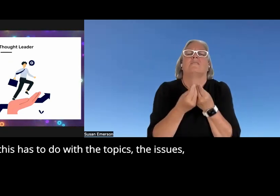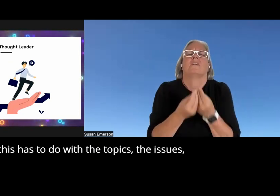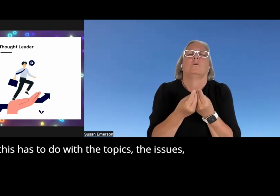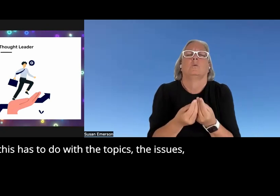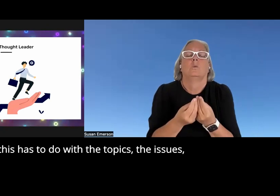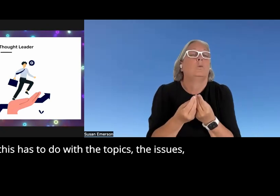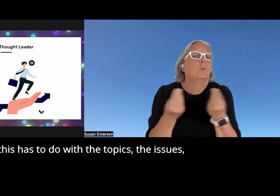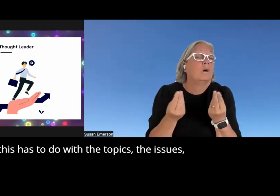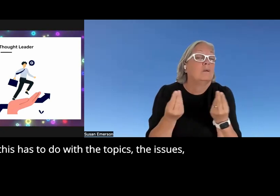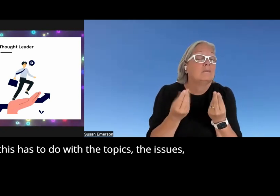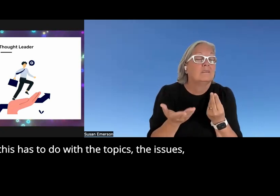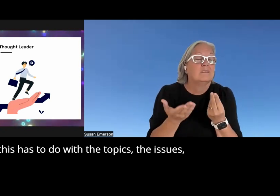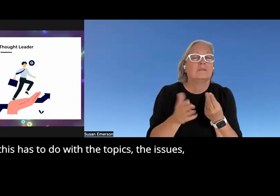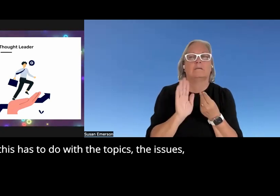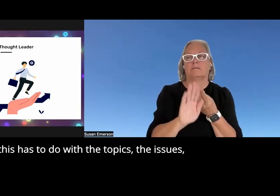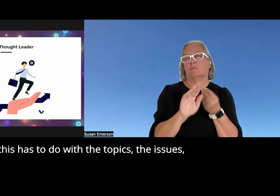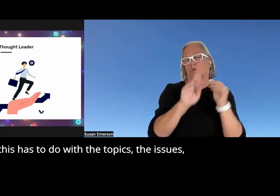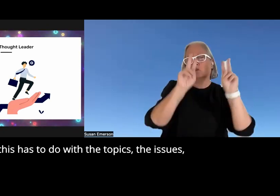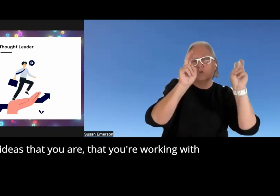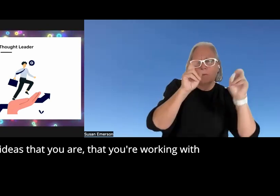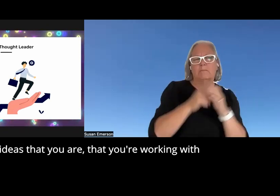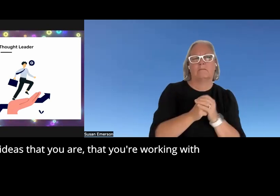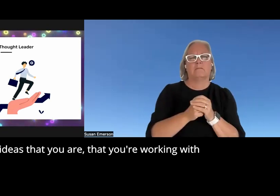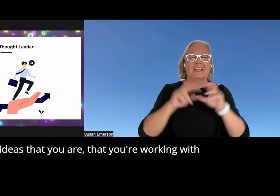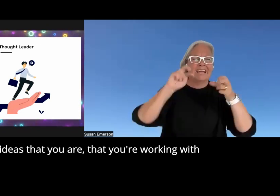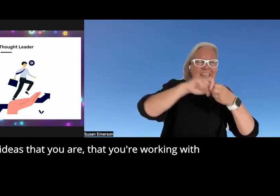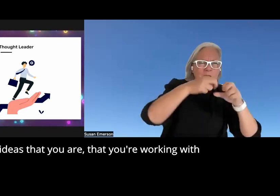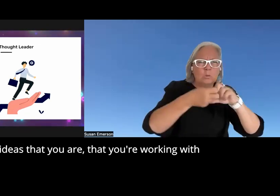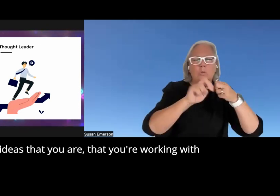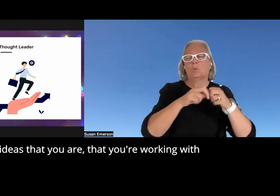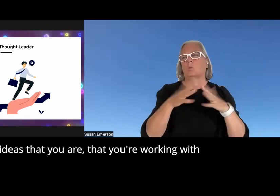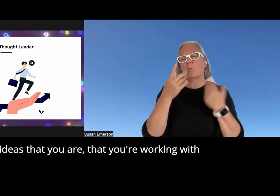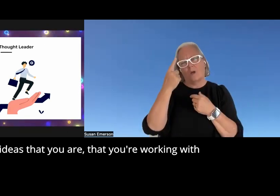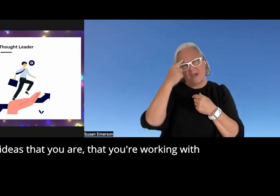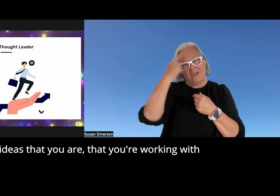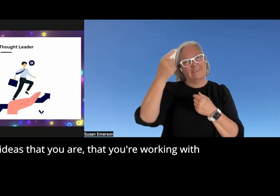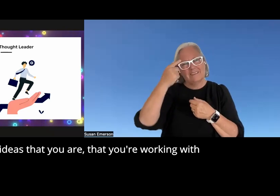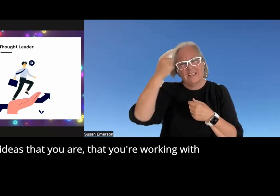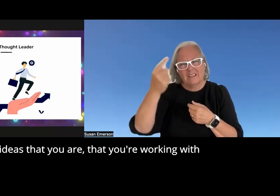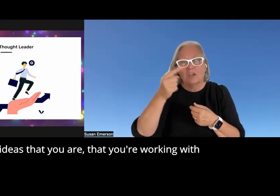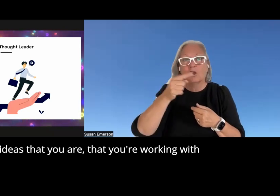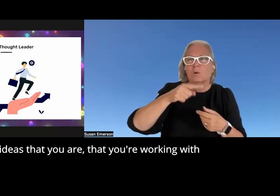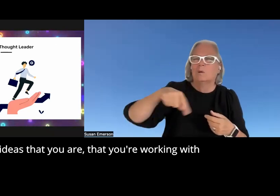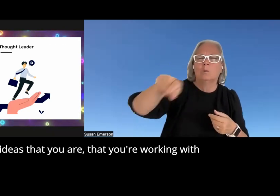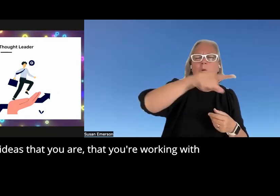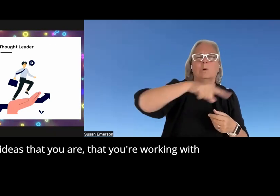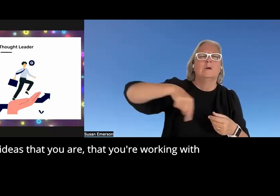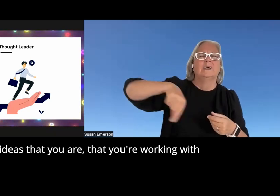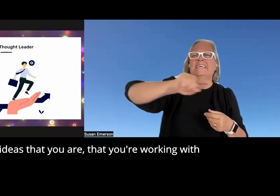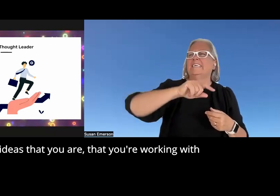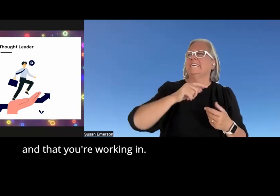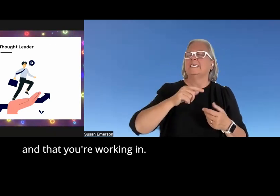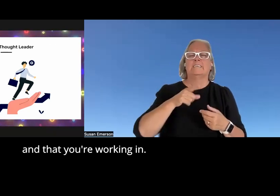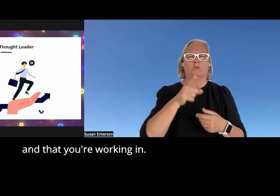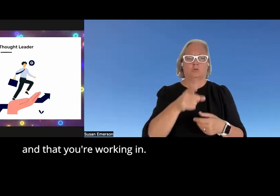with the topics the issues or the ideas that you are um that you're working with and that you're